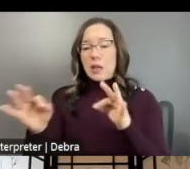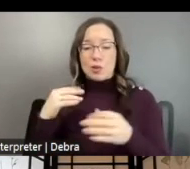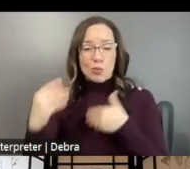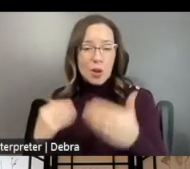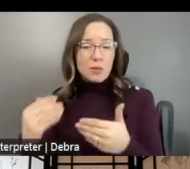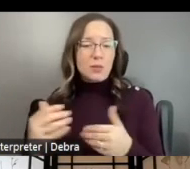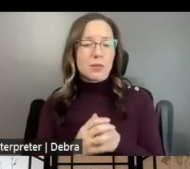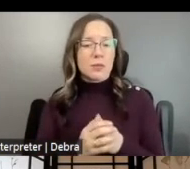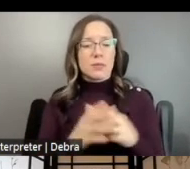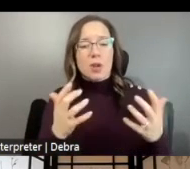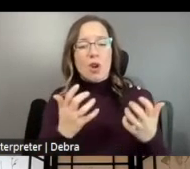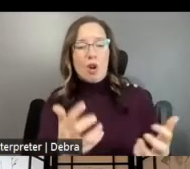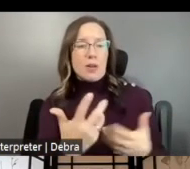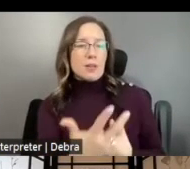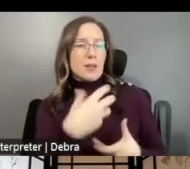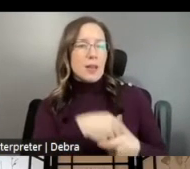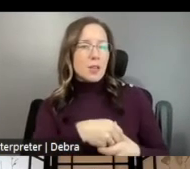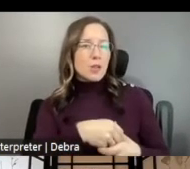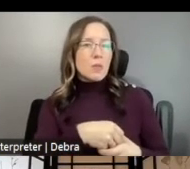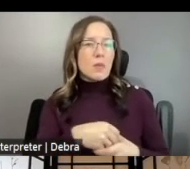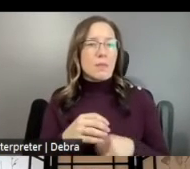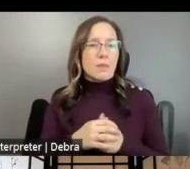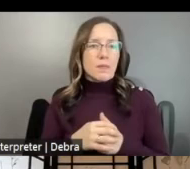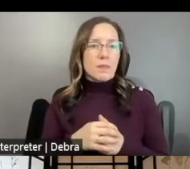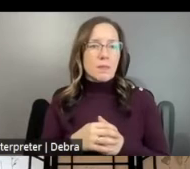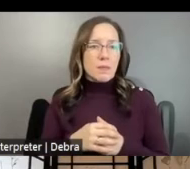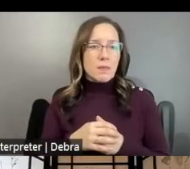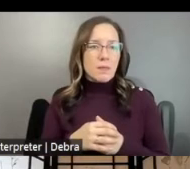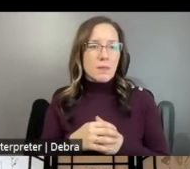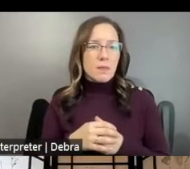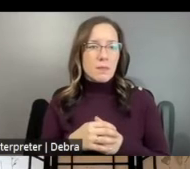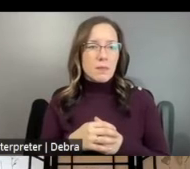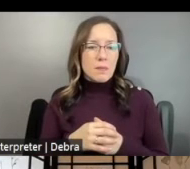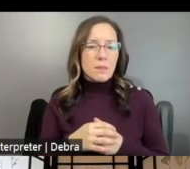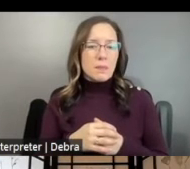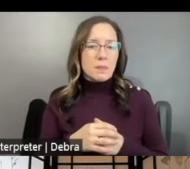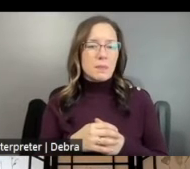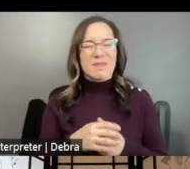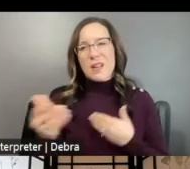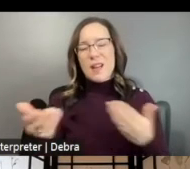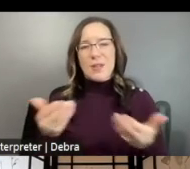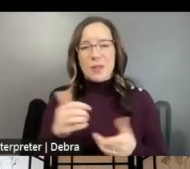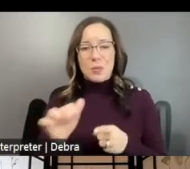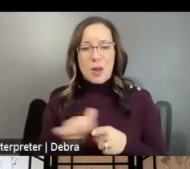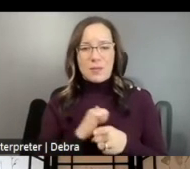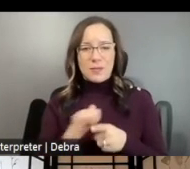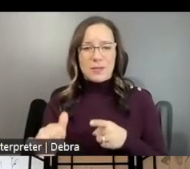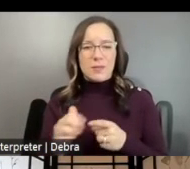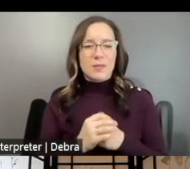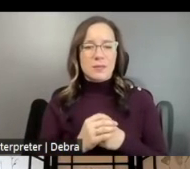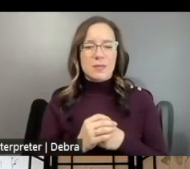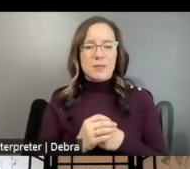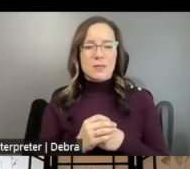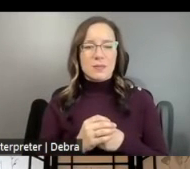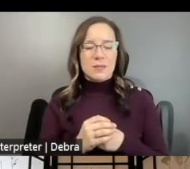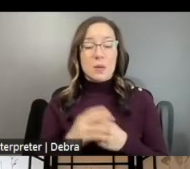AUDIENCE ENGAGEMENT AS WELL AS HIRING PRACTICES. AND PROJECTS THAT TAKE PLACE INSIDE OF OR NEAR